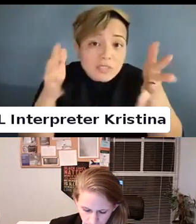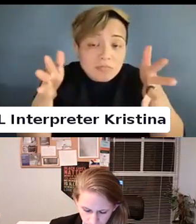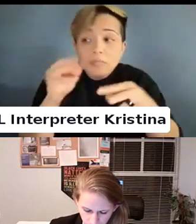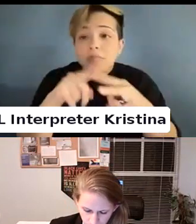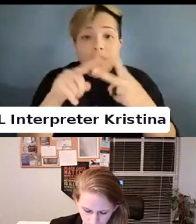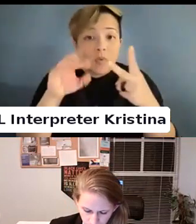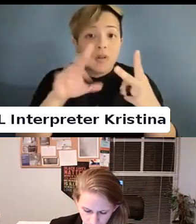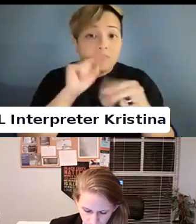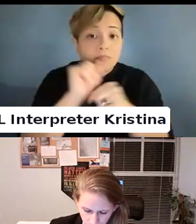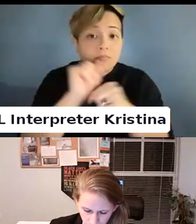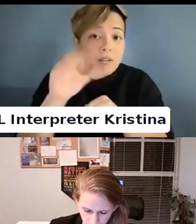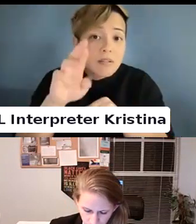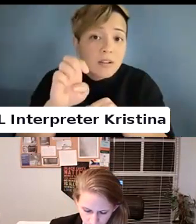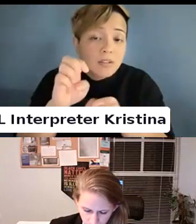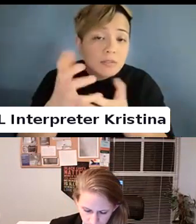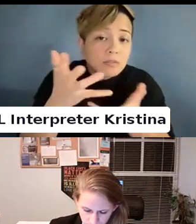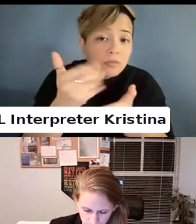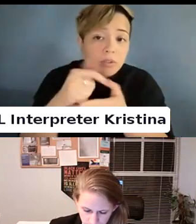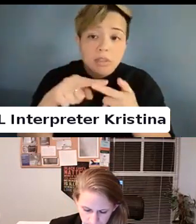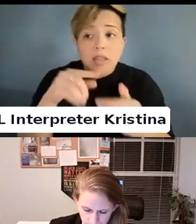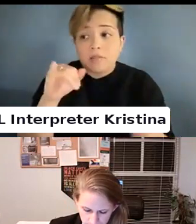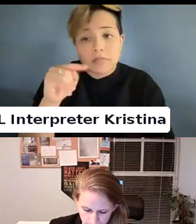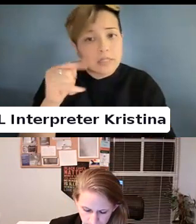Then it better be accessible.